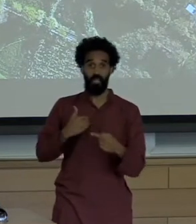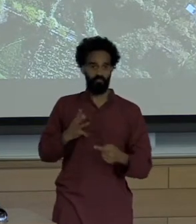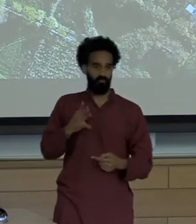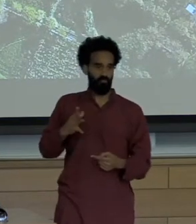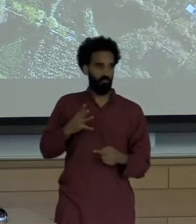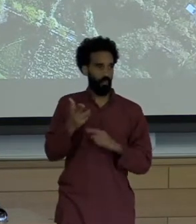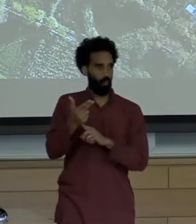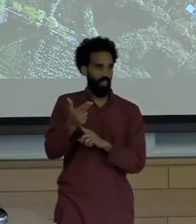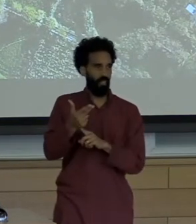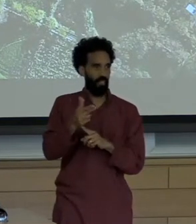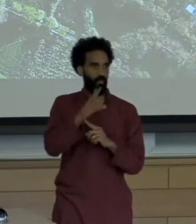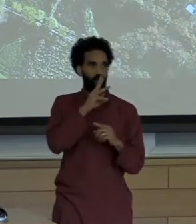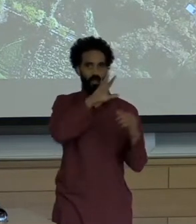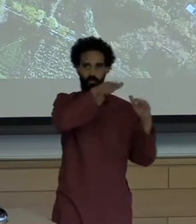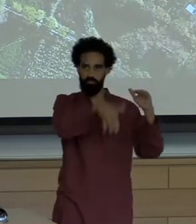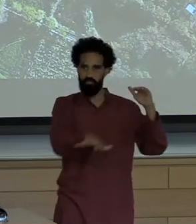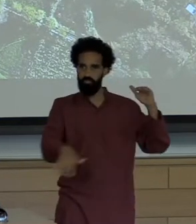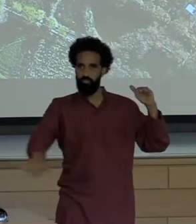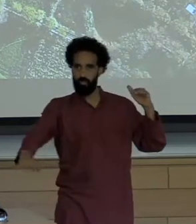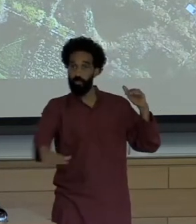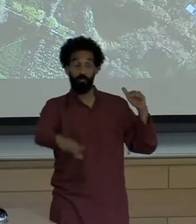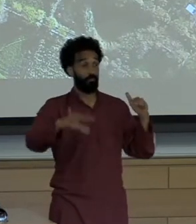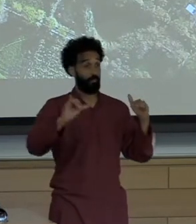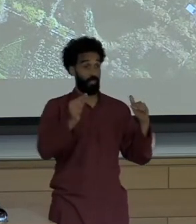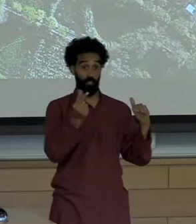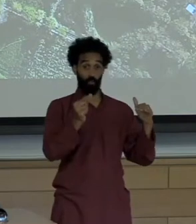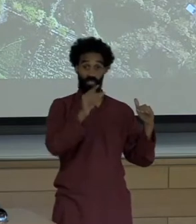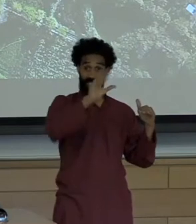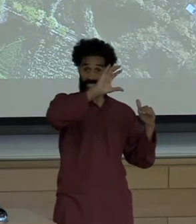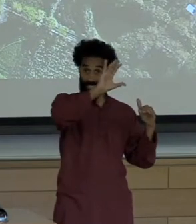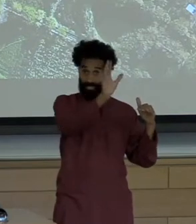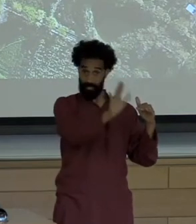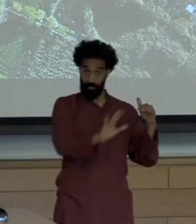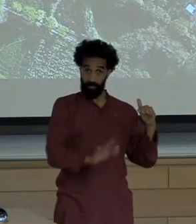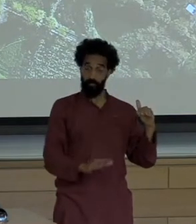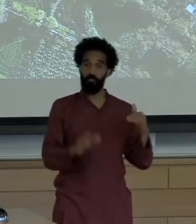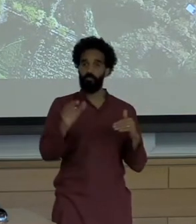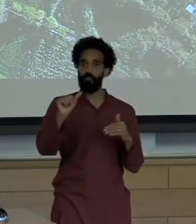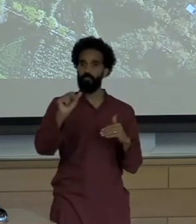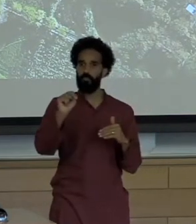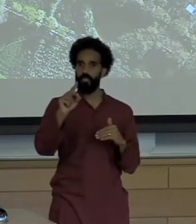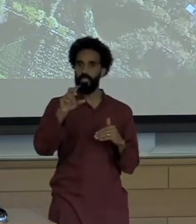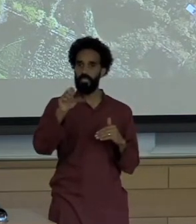This green strip of Oasis on the andes where the balanced water storage and release